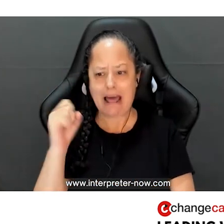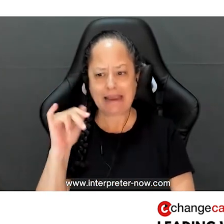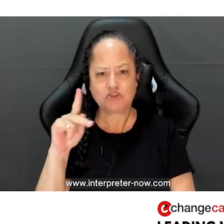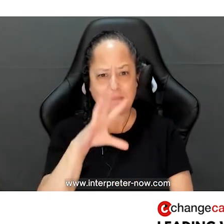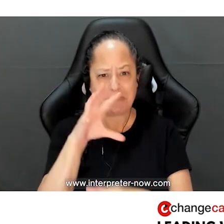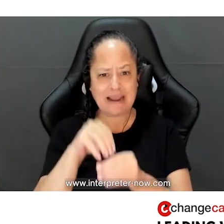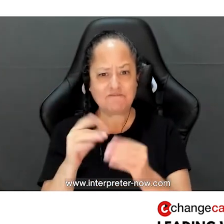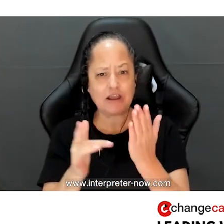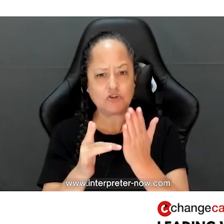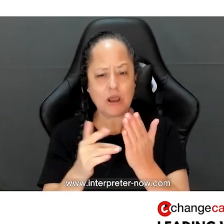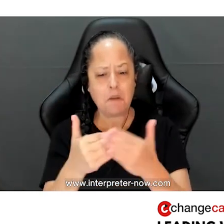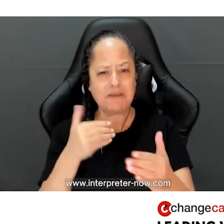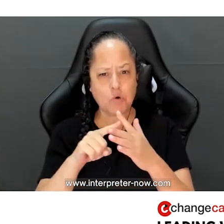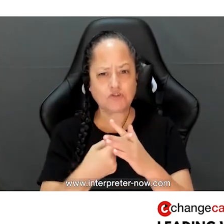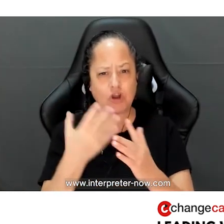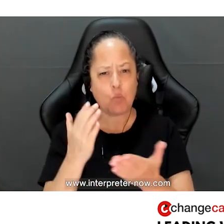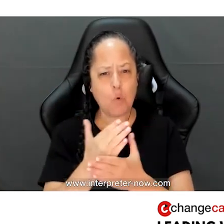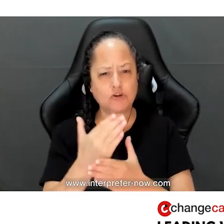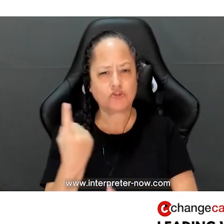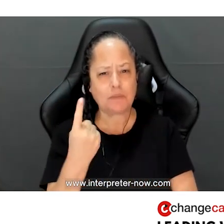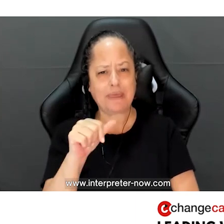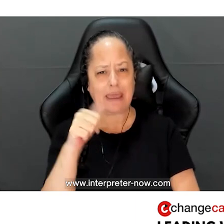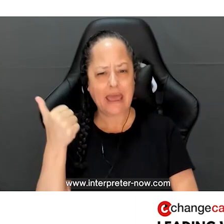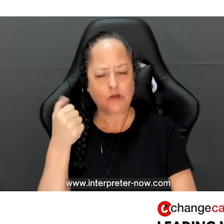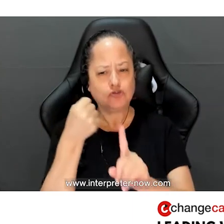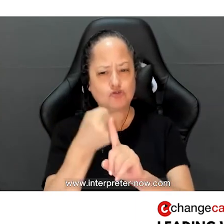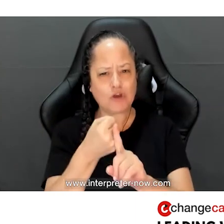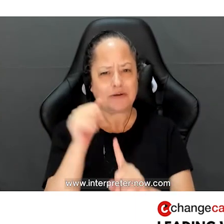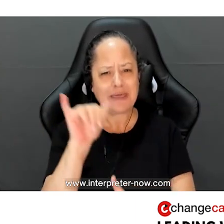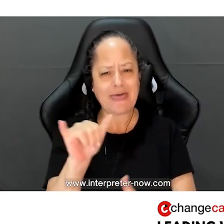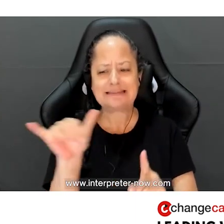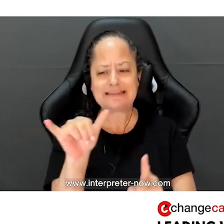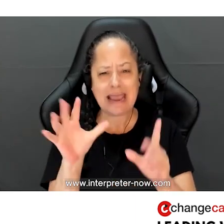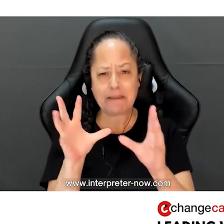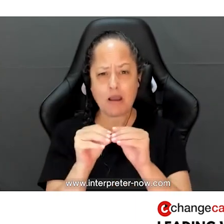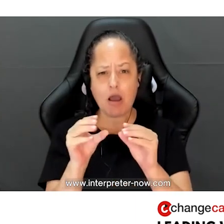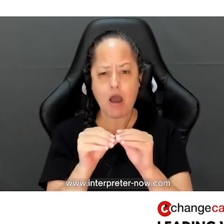Before we dive in, I want to share something else that really struck me at that same conference.